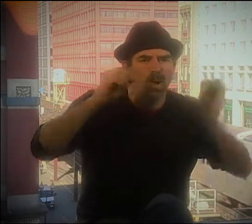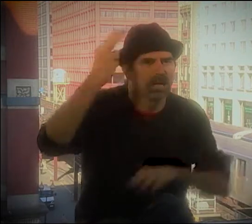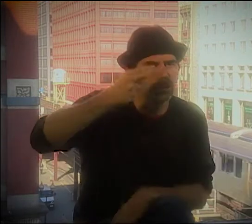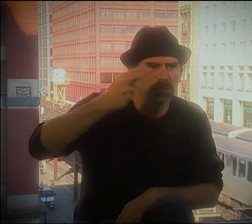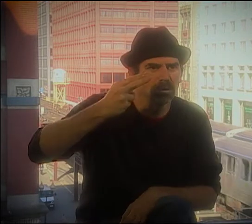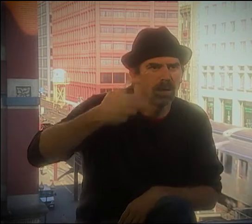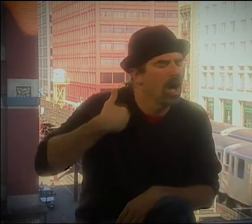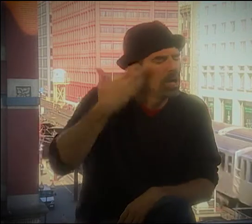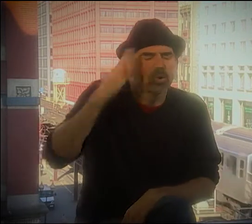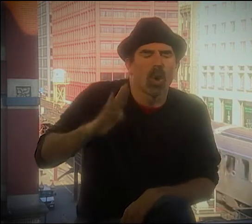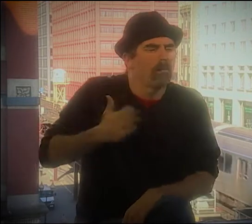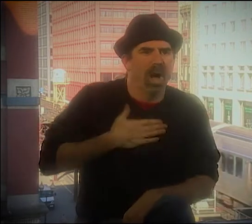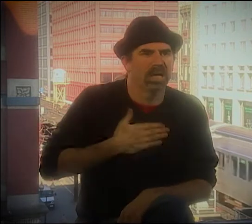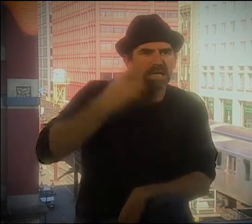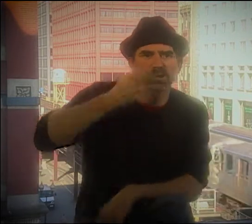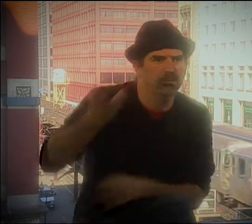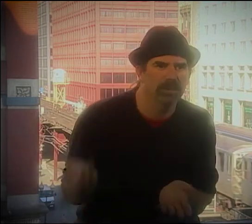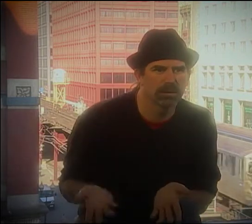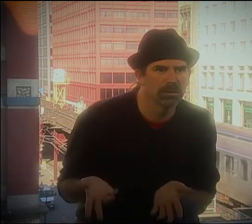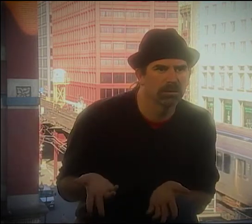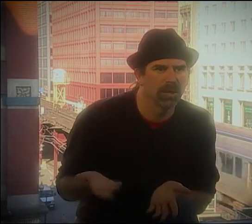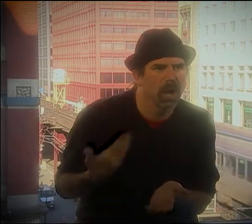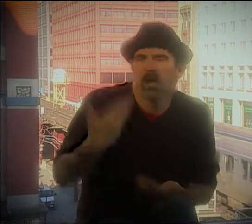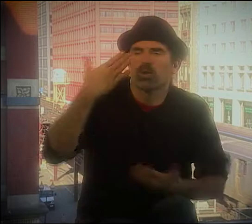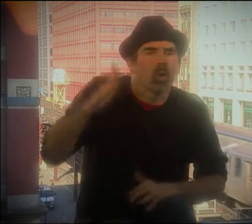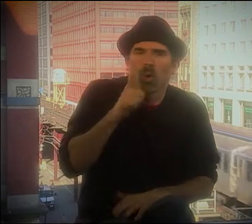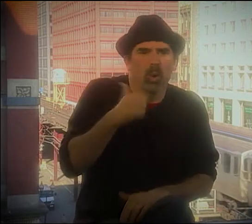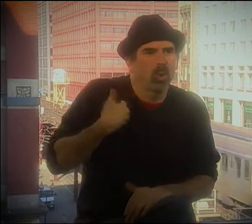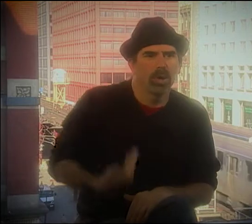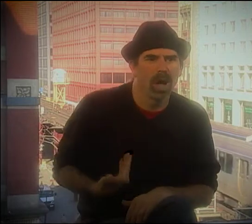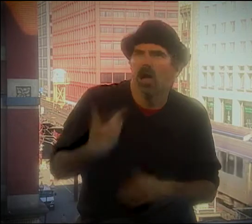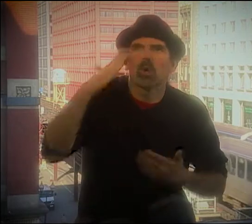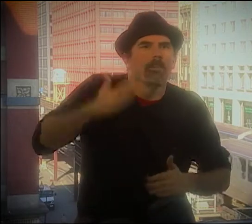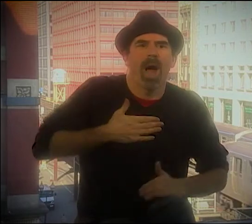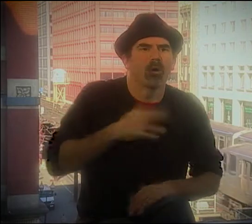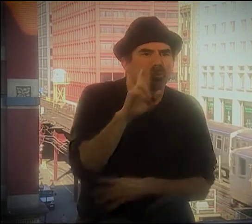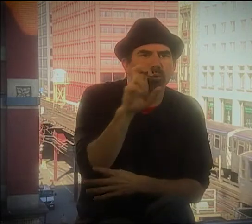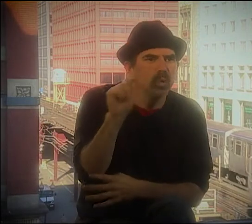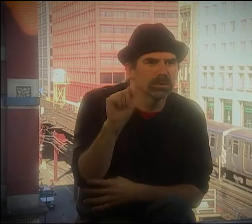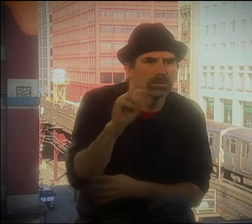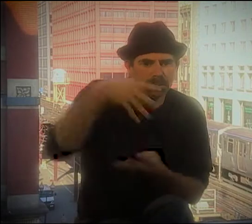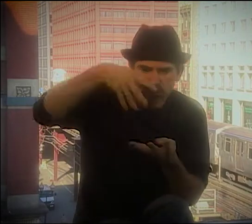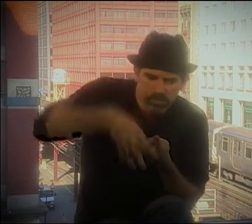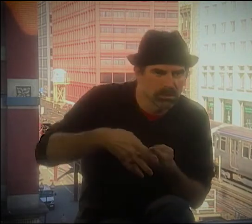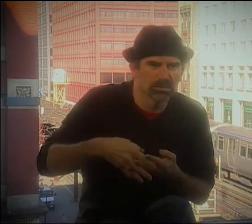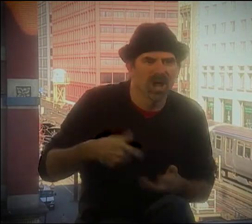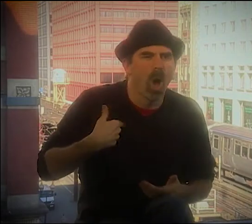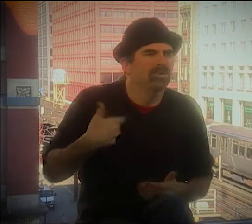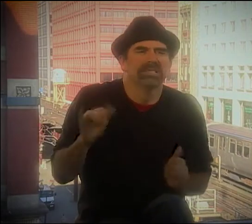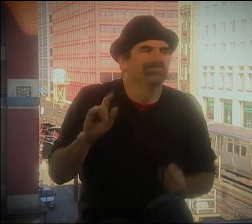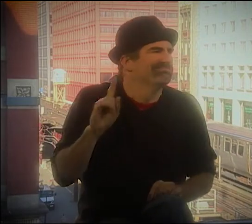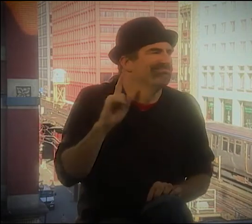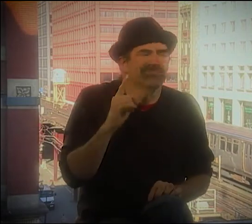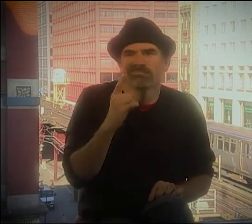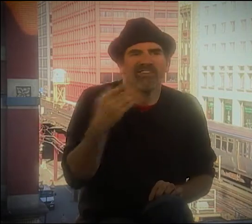AND I THOUGHT, "I DON'T SEE THE STRUGGLE." I DIDN'T KNOW THE HISTORY. I DIDN'T KNOW WHO I WAS.